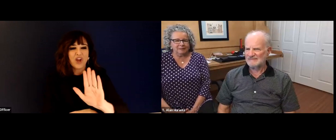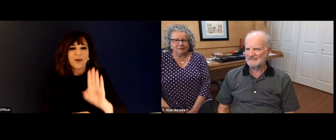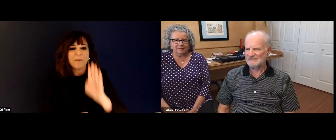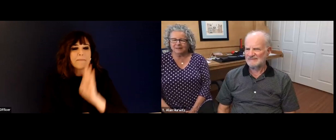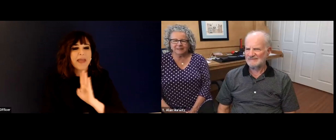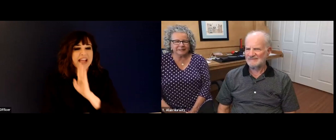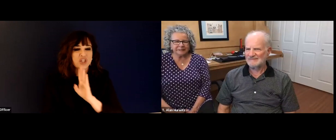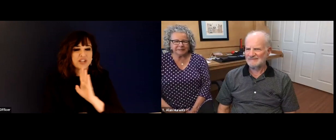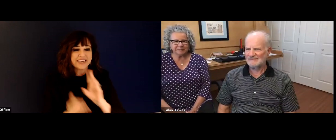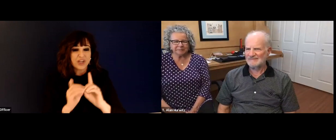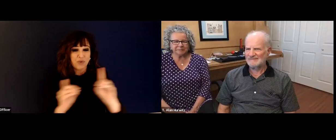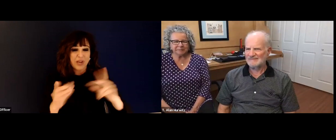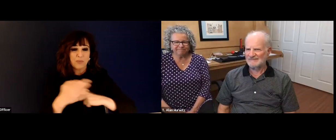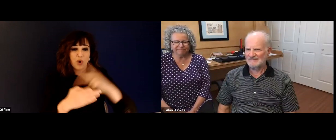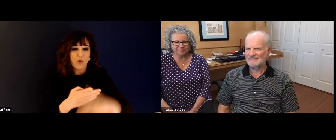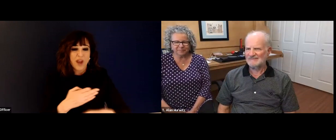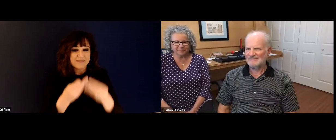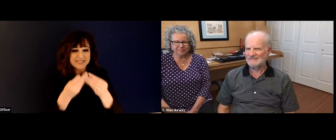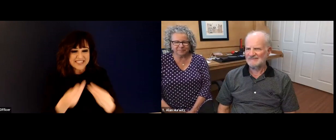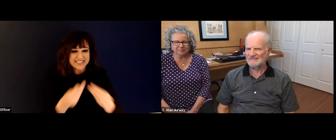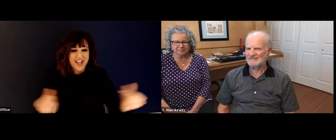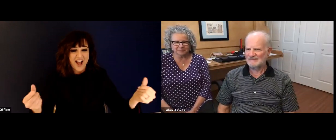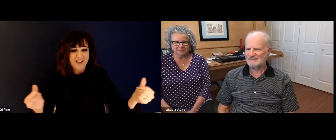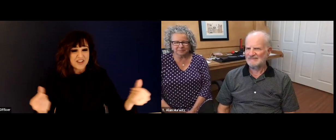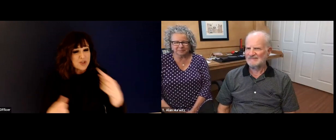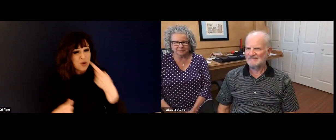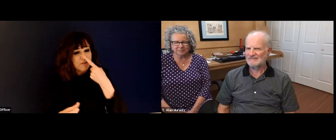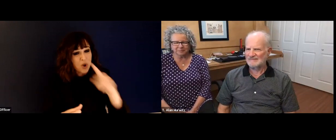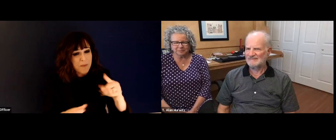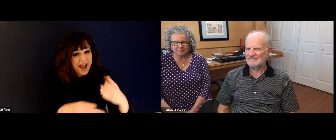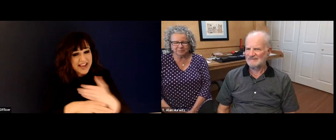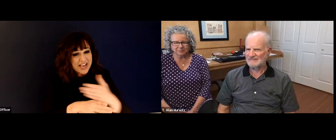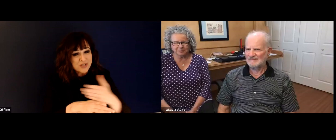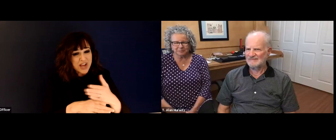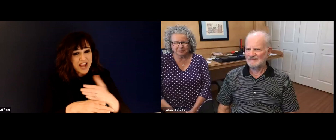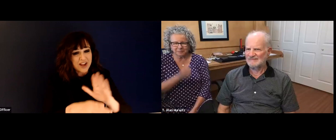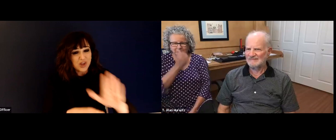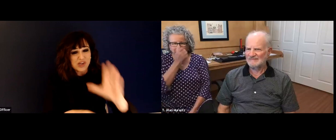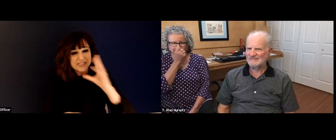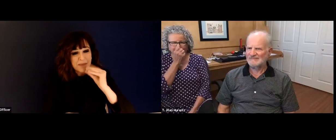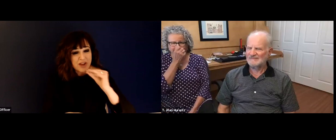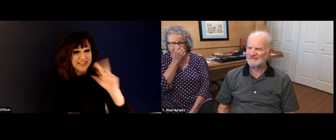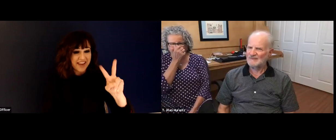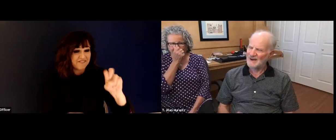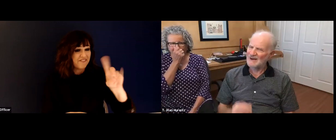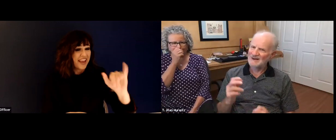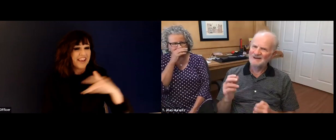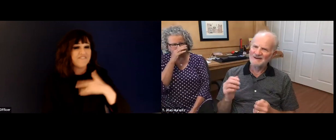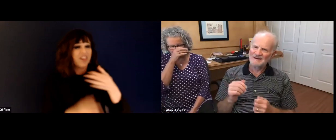I actually have several girlfriends who were majors in the social work department, and they were sad to see their